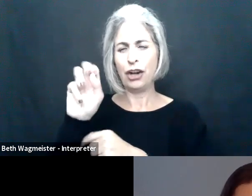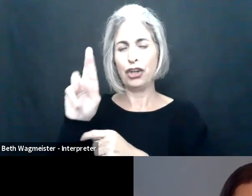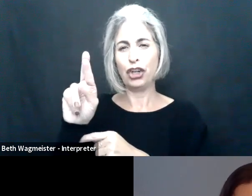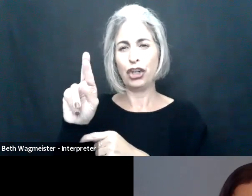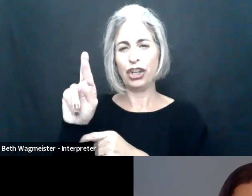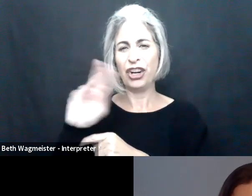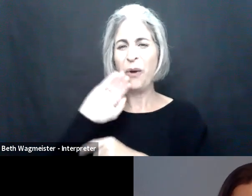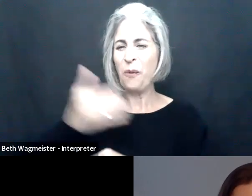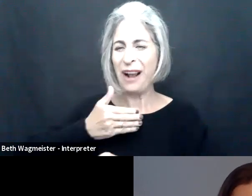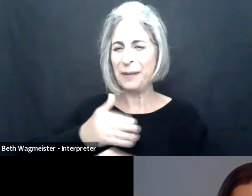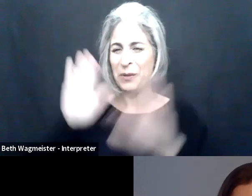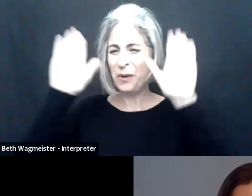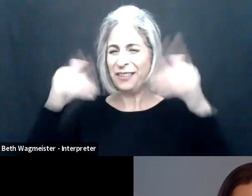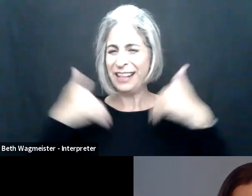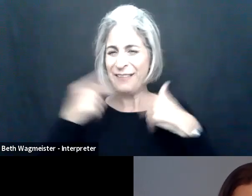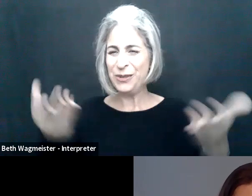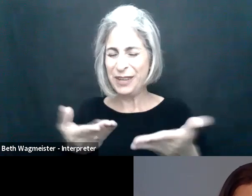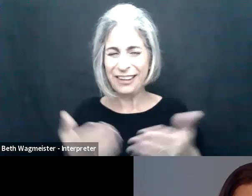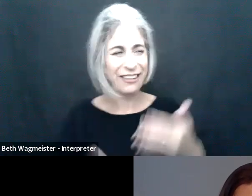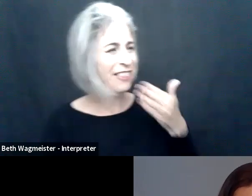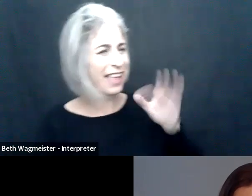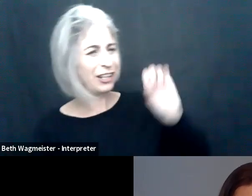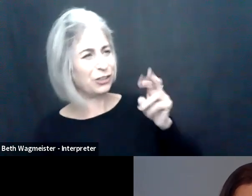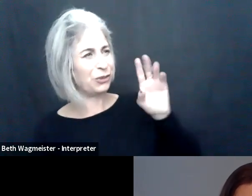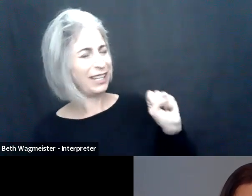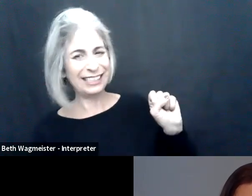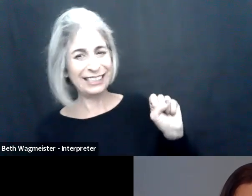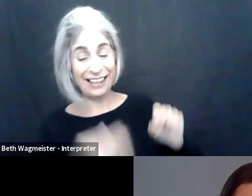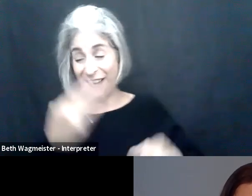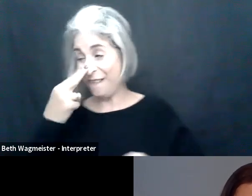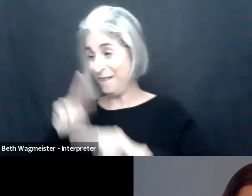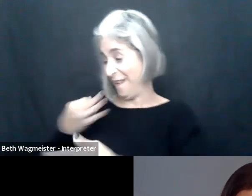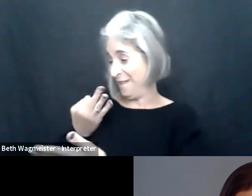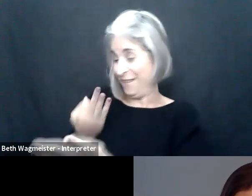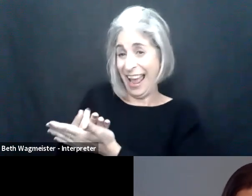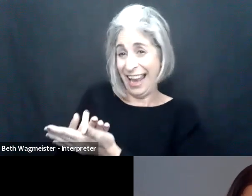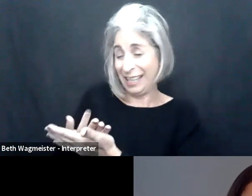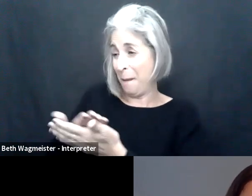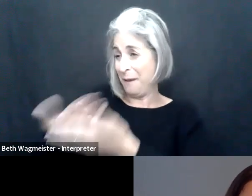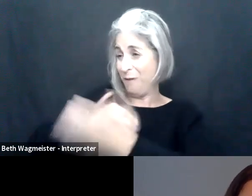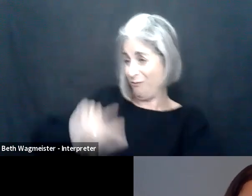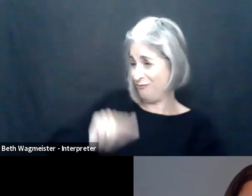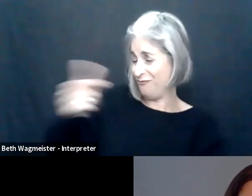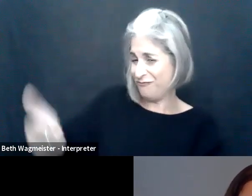She is the Managing Vice President of Welcome, Lauren. It's great to have you here. Lauren: Thanks, Chris.